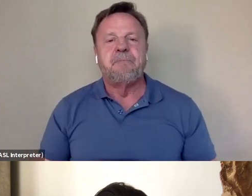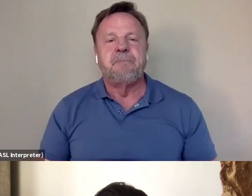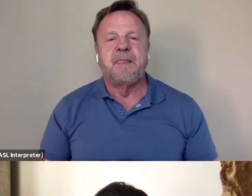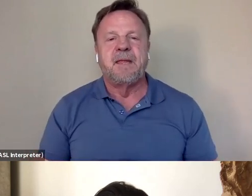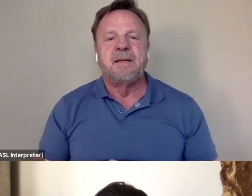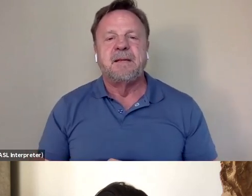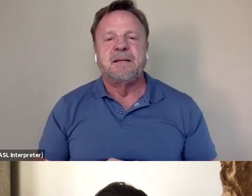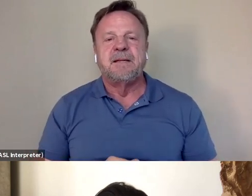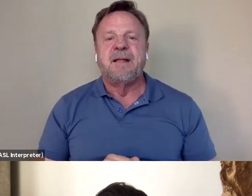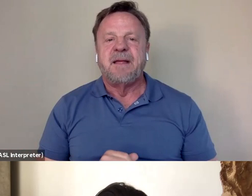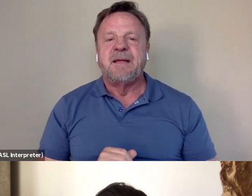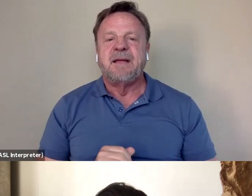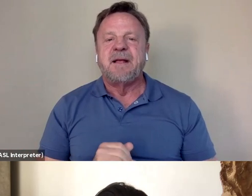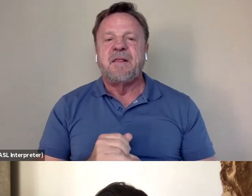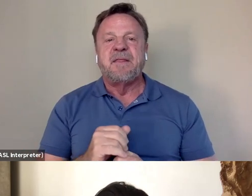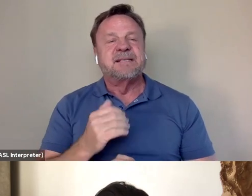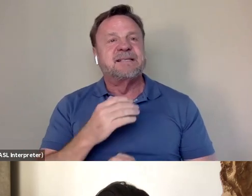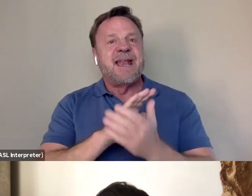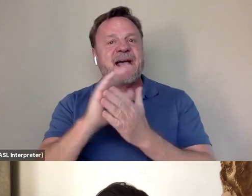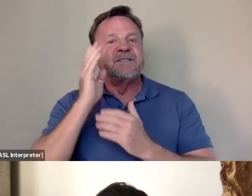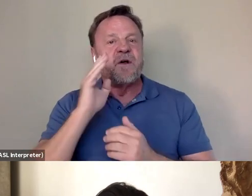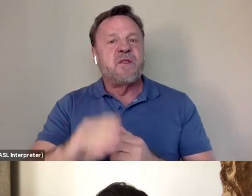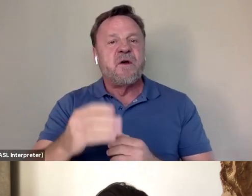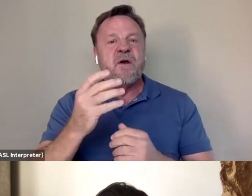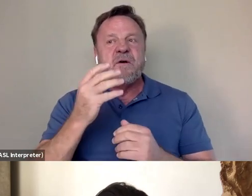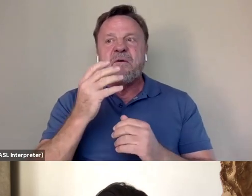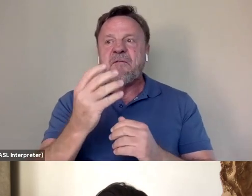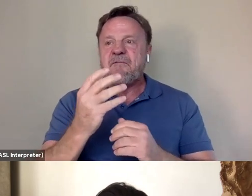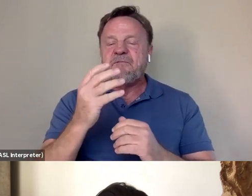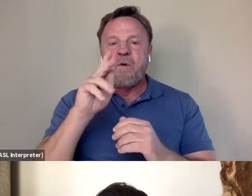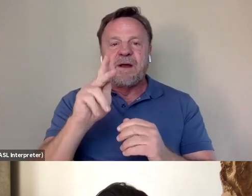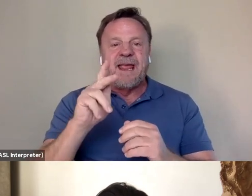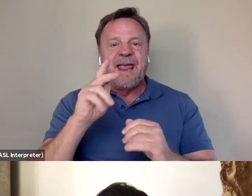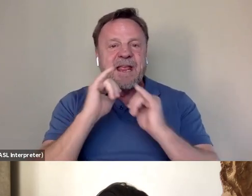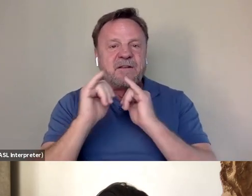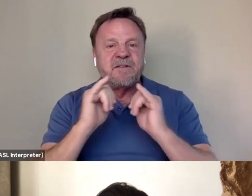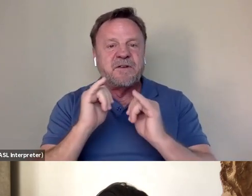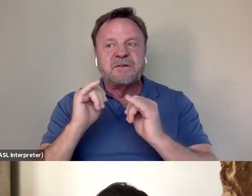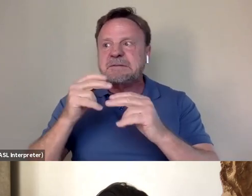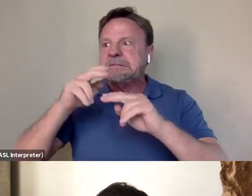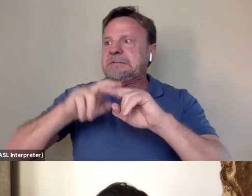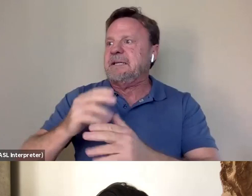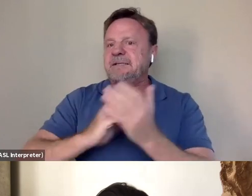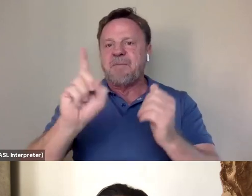that there are 4k interviews with these people sitting on a hard drive somewhere, because I'm sure that would have been a very different kind of movie